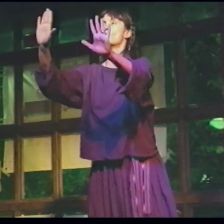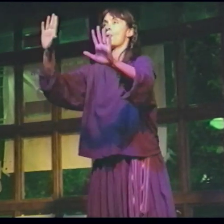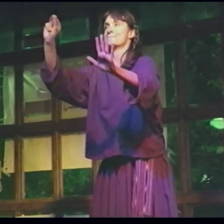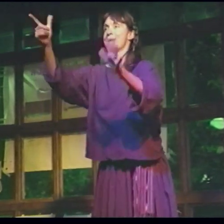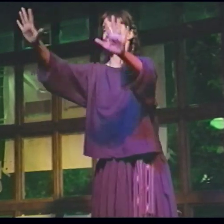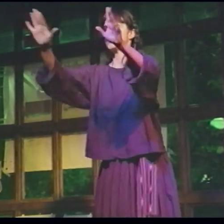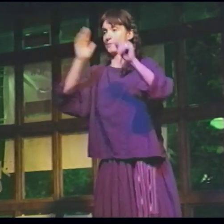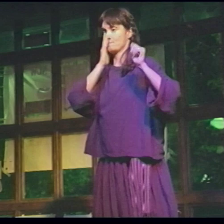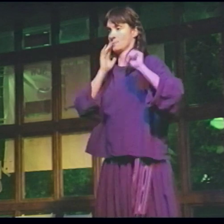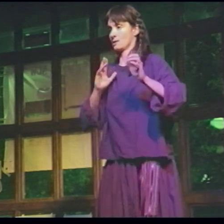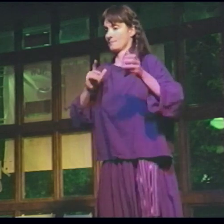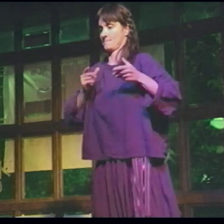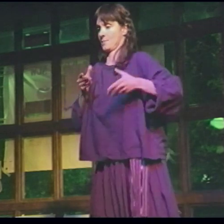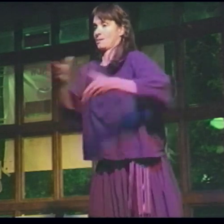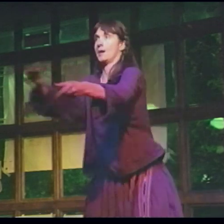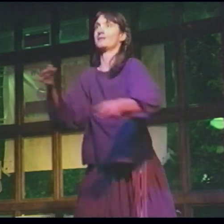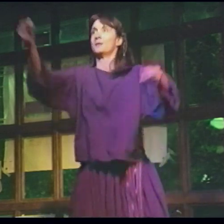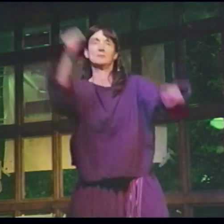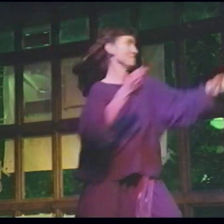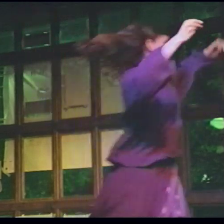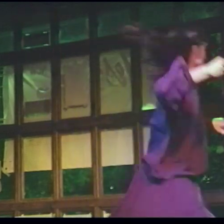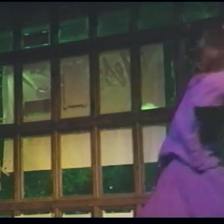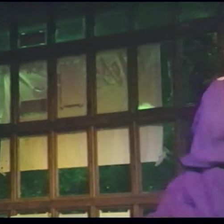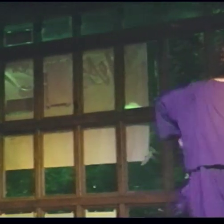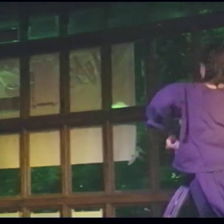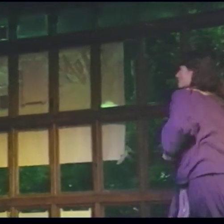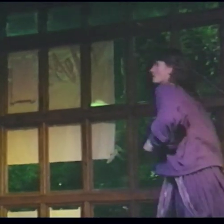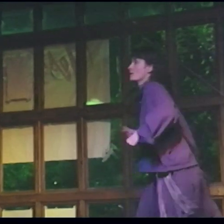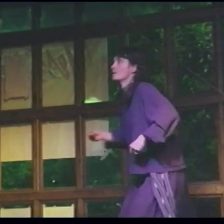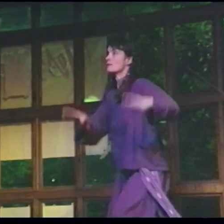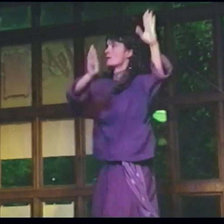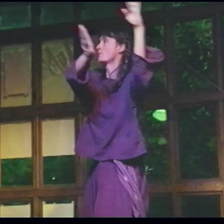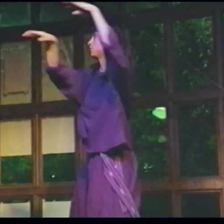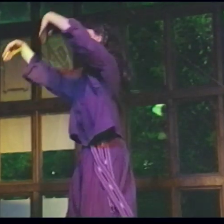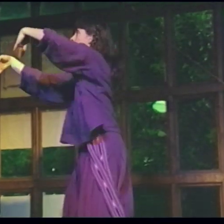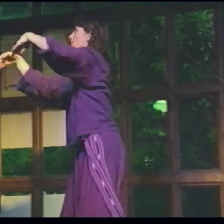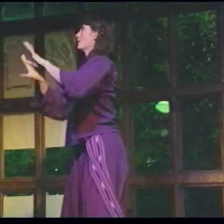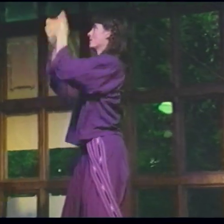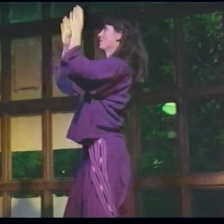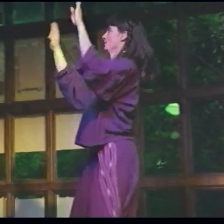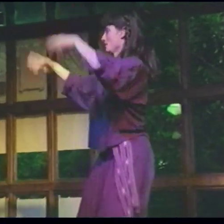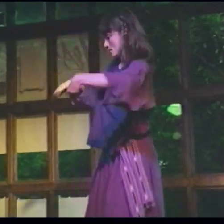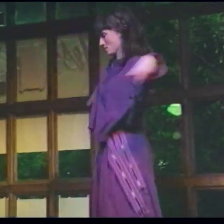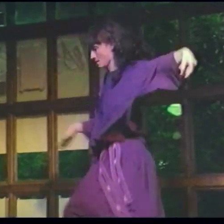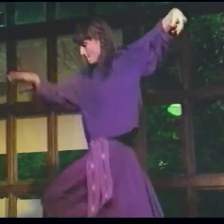No bag, thanks I grabbed my things A train pulls up, I get in